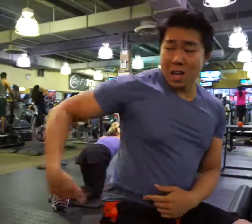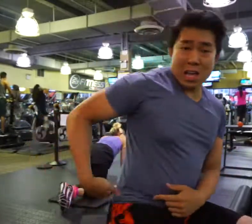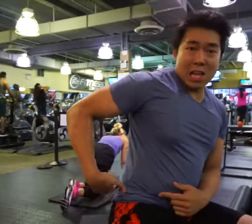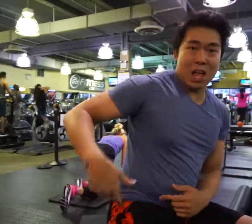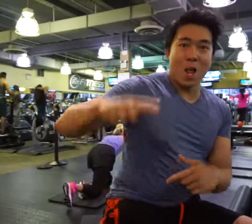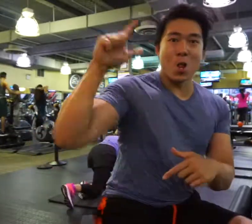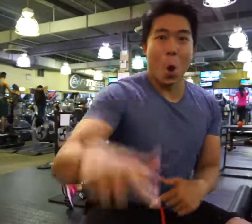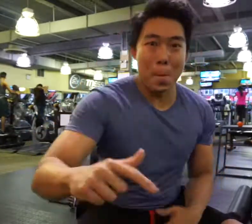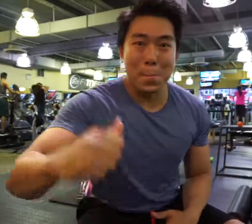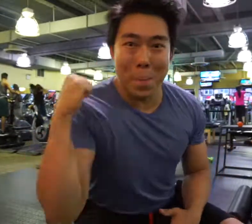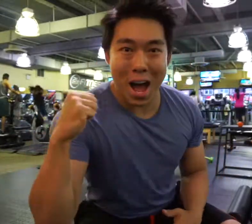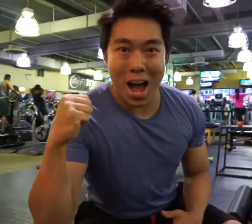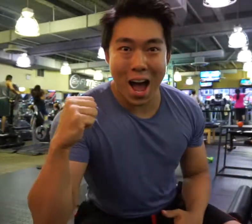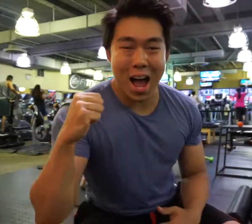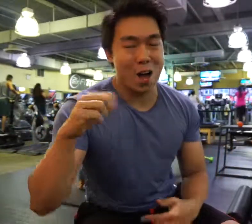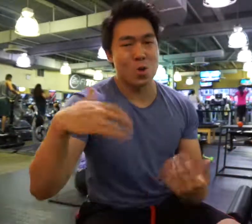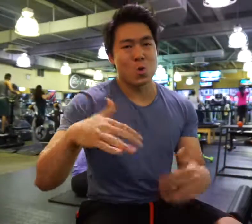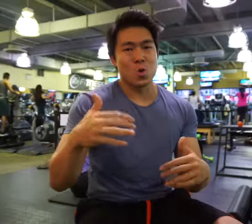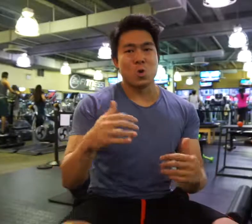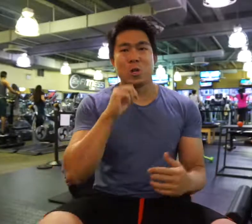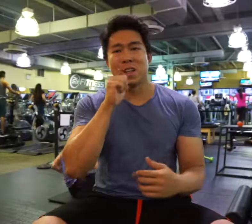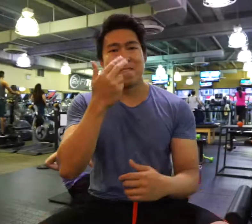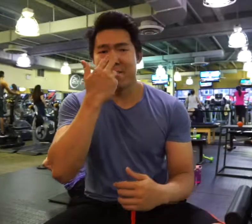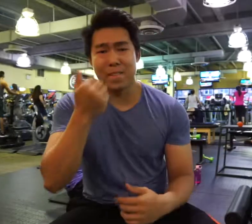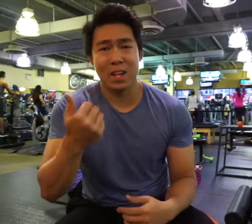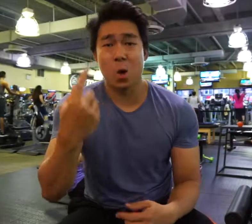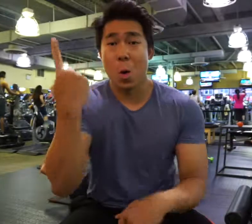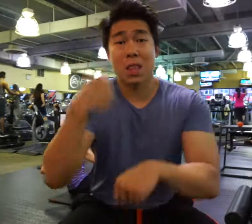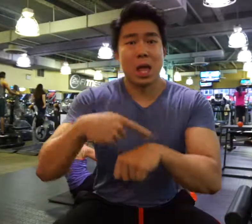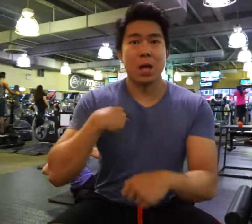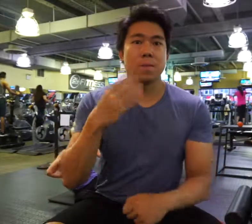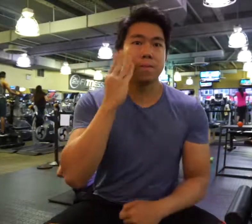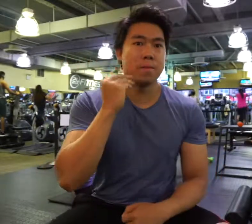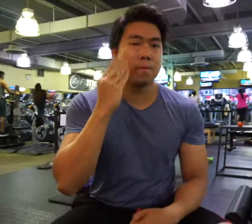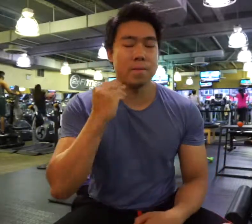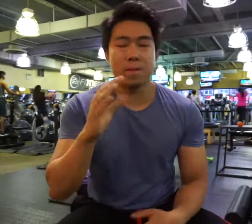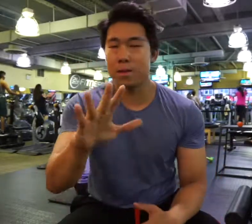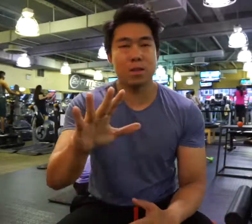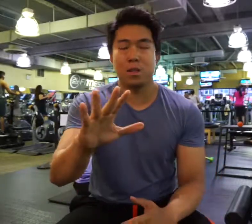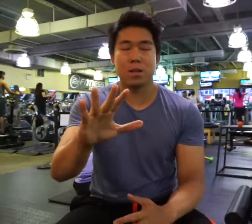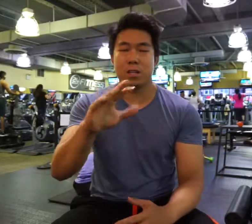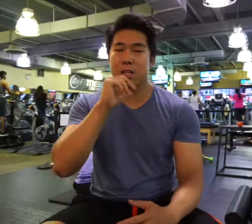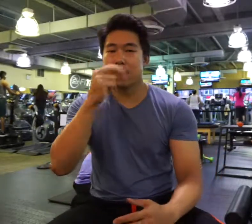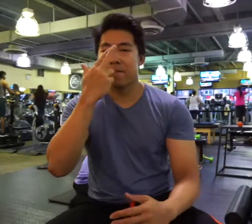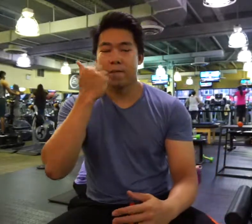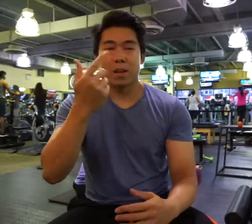Common injury is lower back pain! It's not funny. I've experienced it.